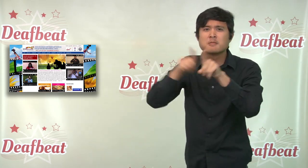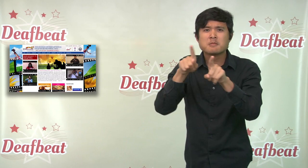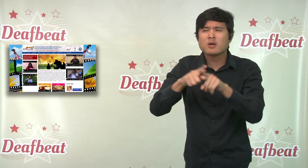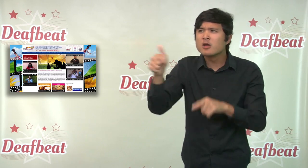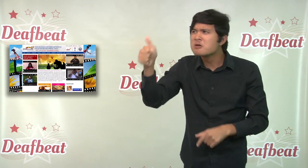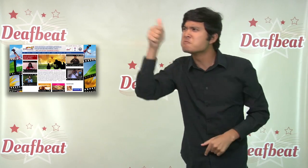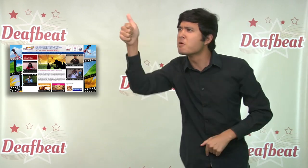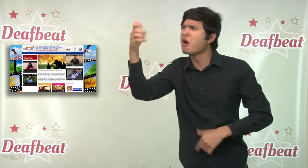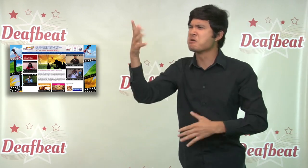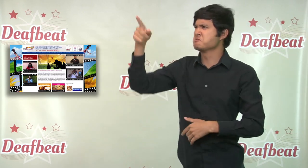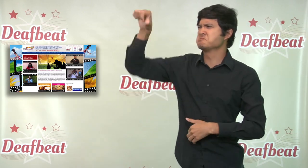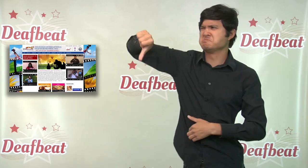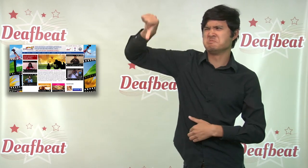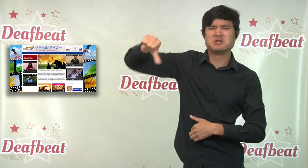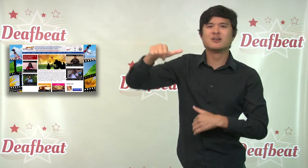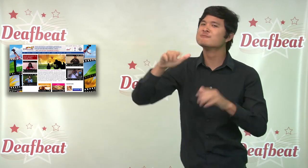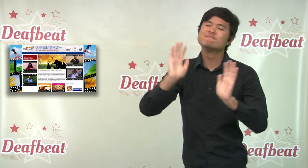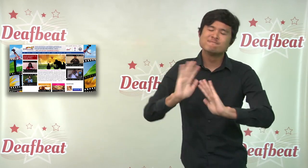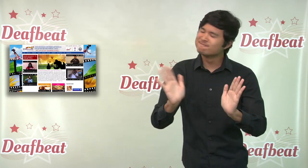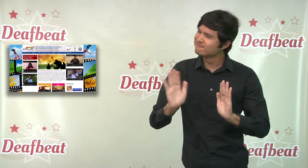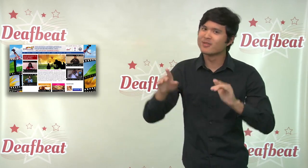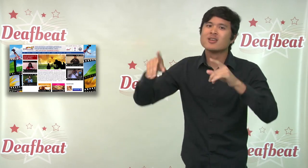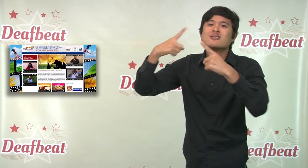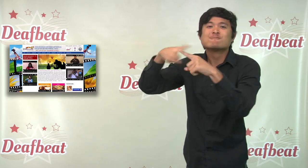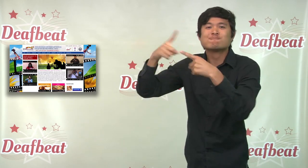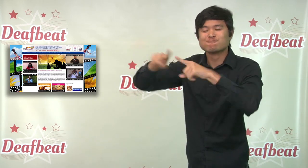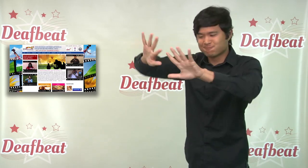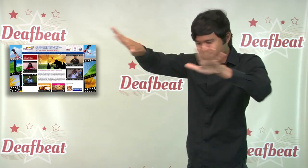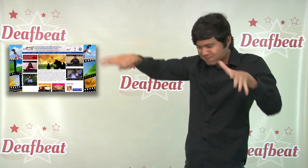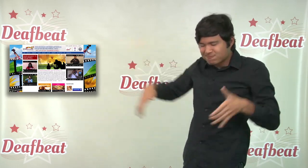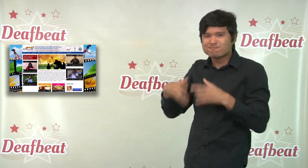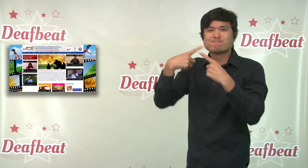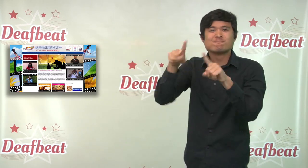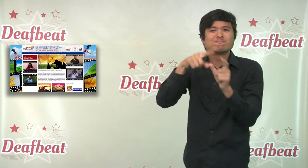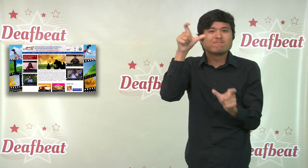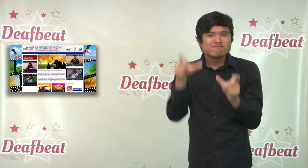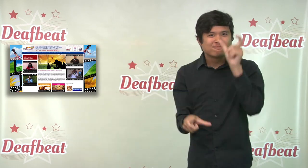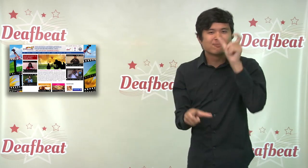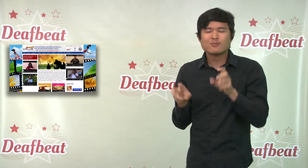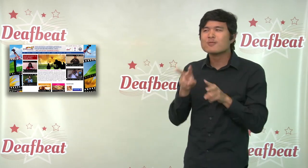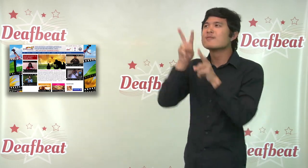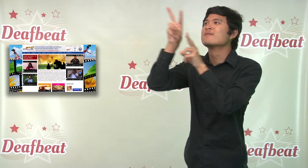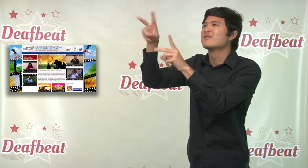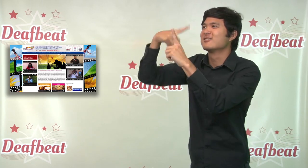filmmakers a chance to compete, but allows theatre